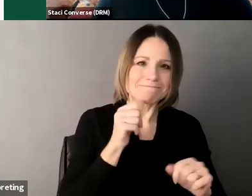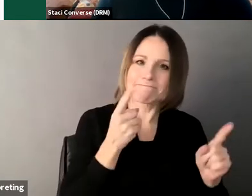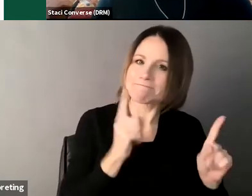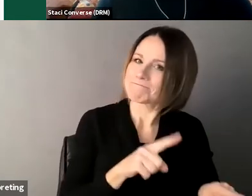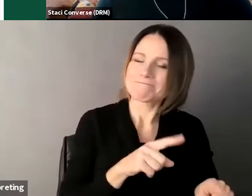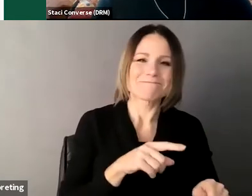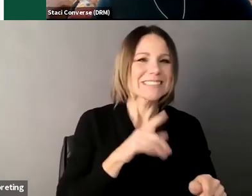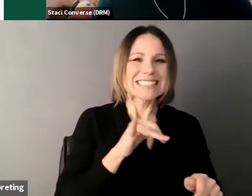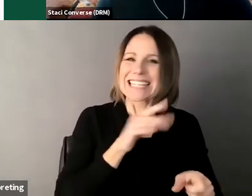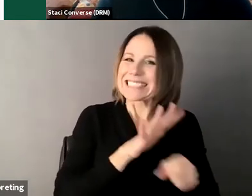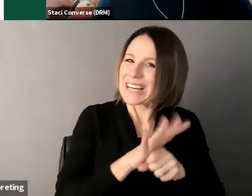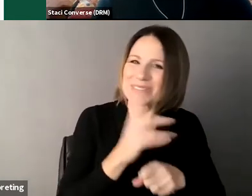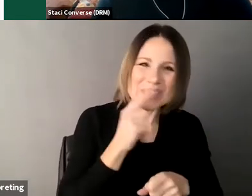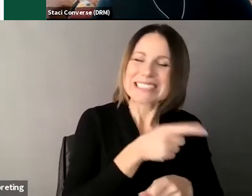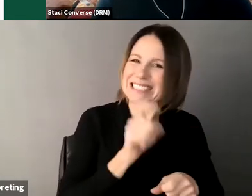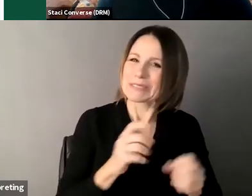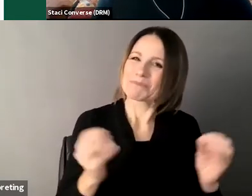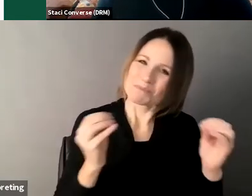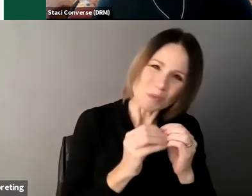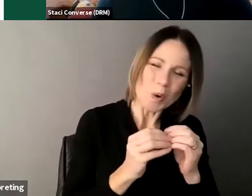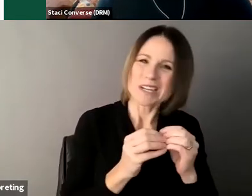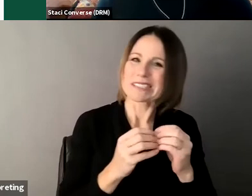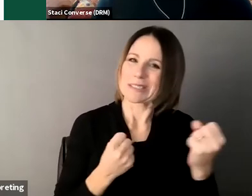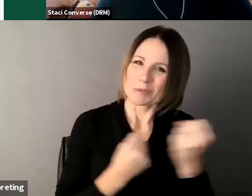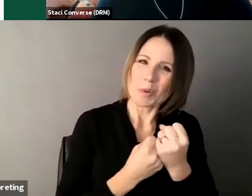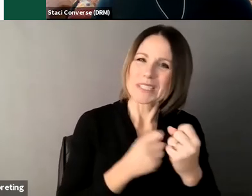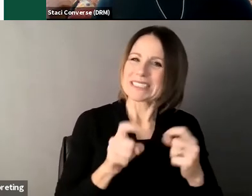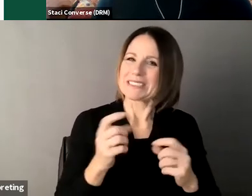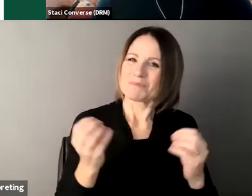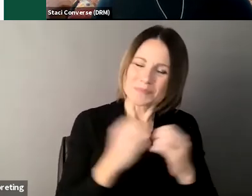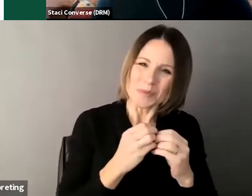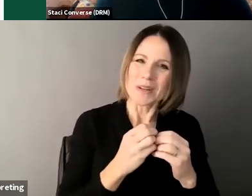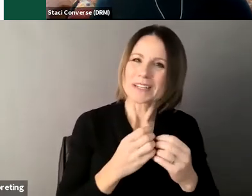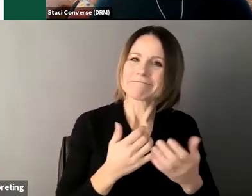encourage individuals to participate in decisions and promote self-determination